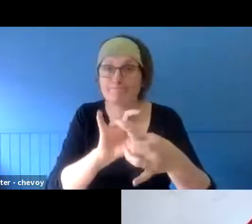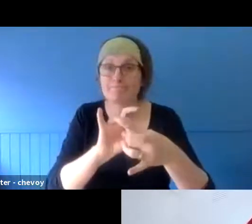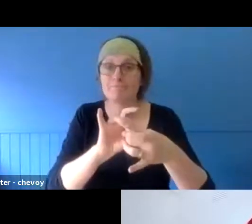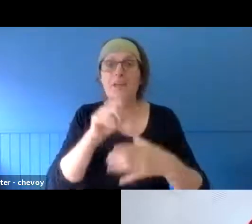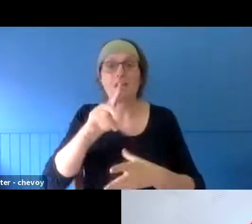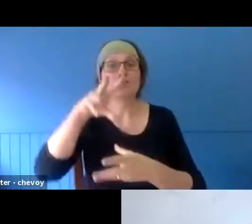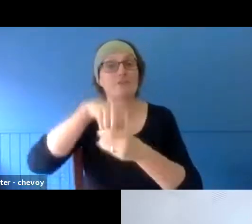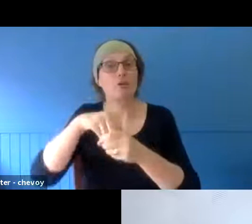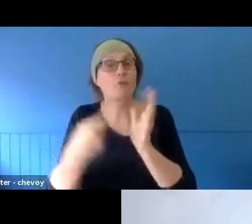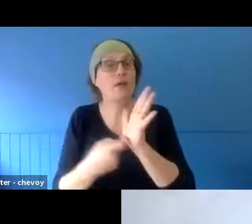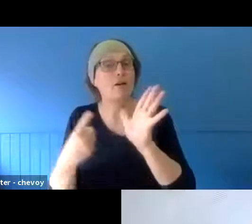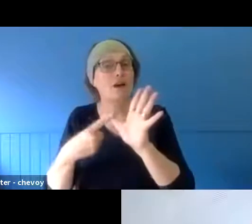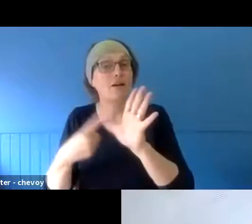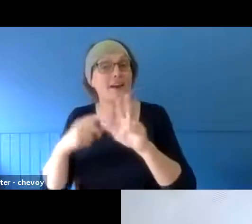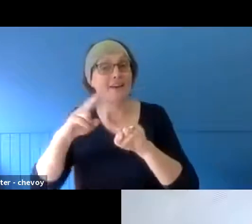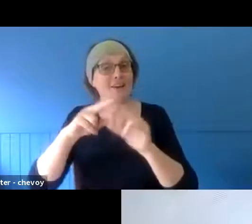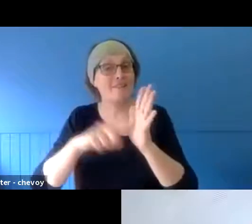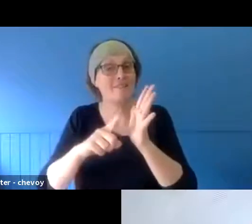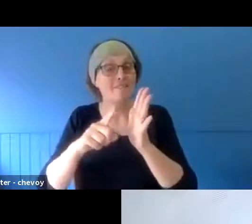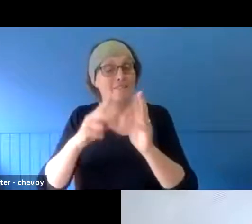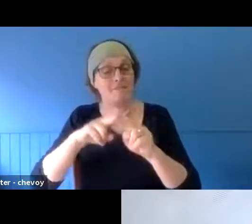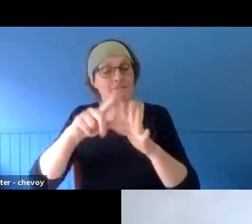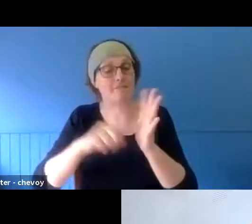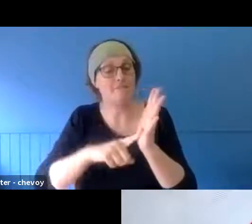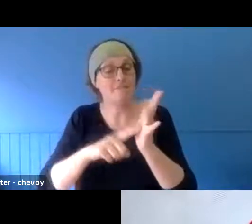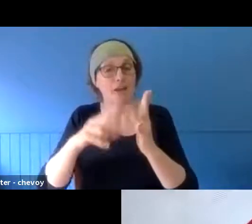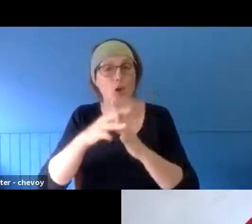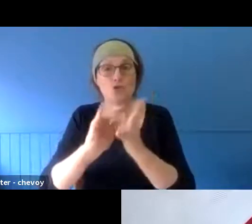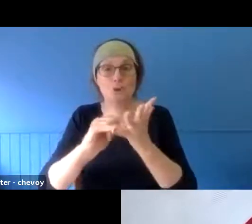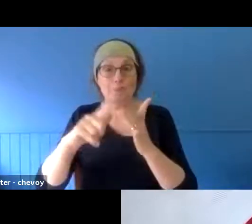congratulations! She's the curator of the Arbour Festival. We'll talk a